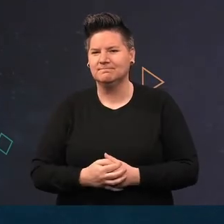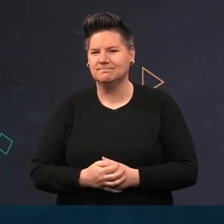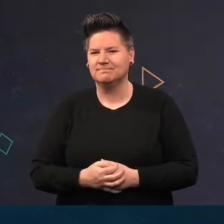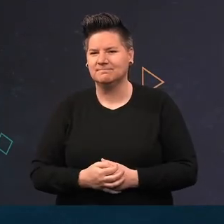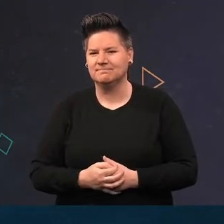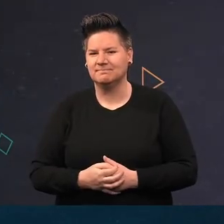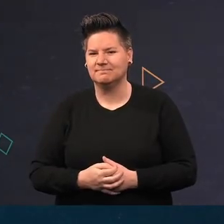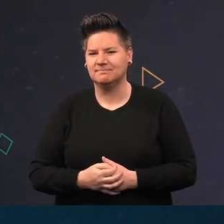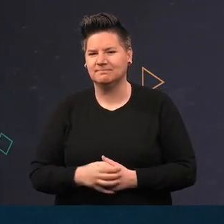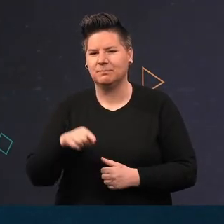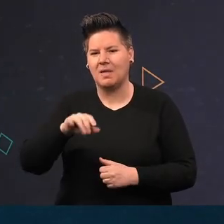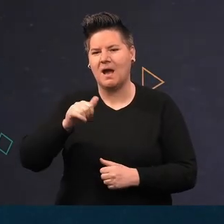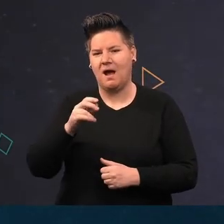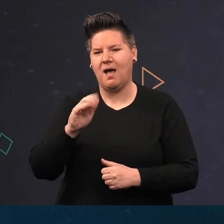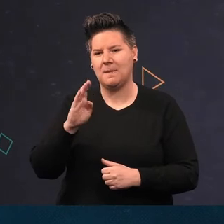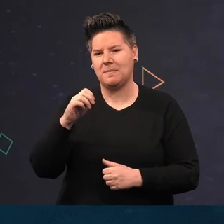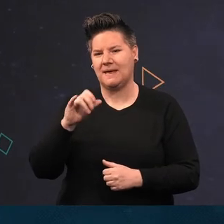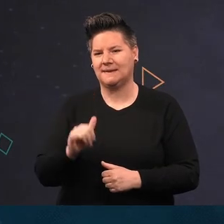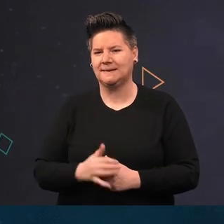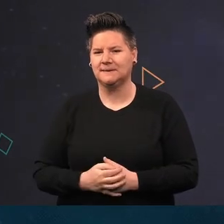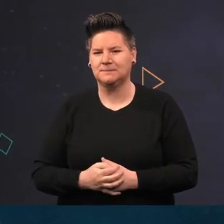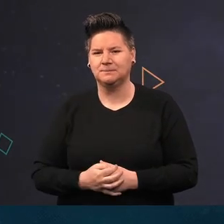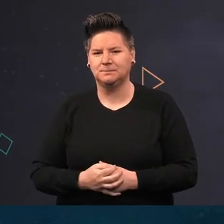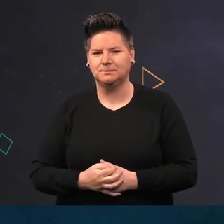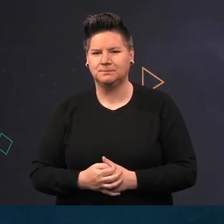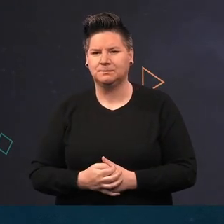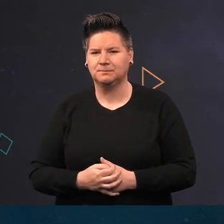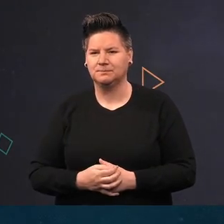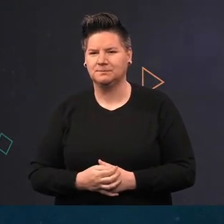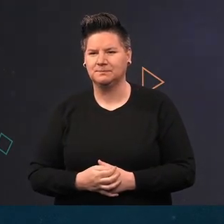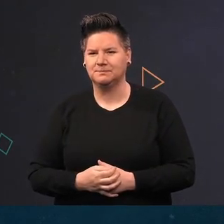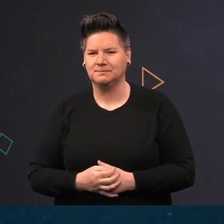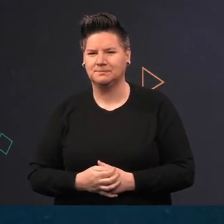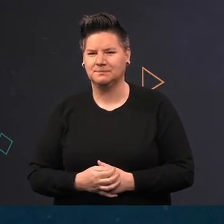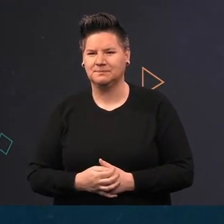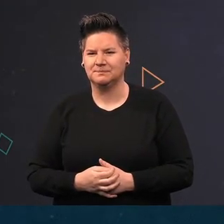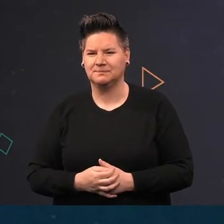a Yarrell's Blenny.